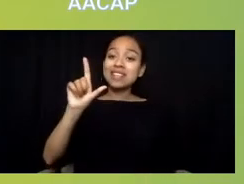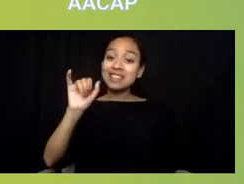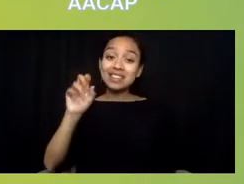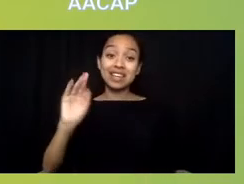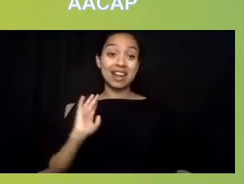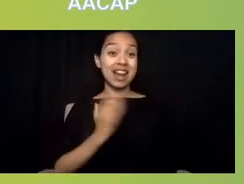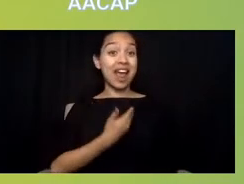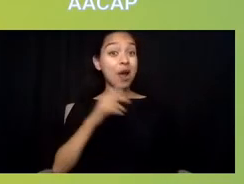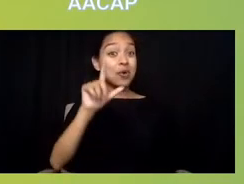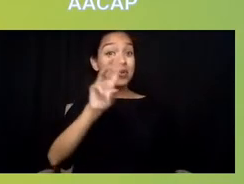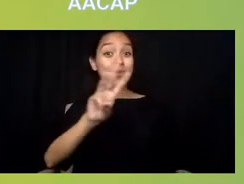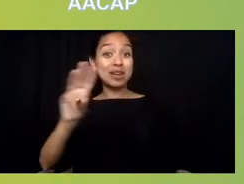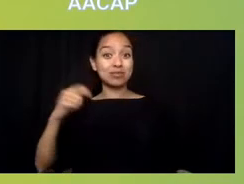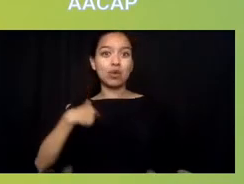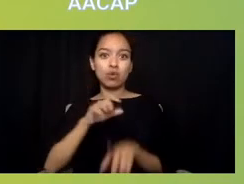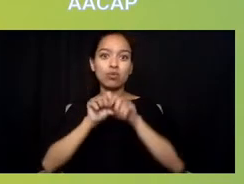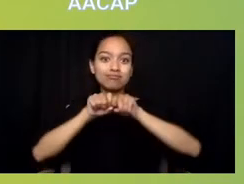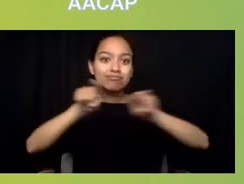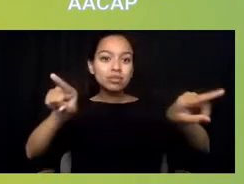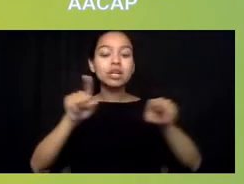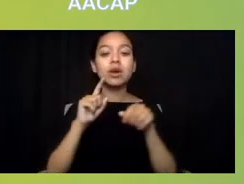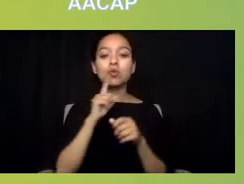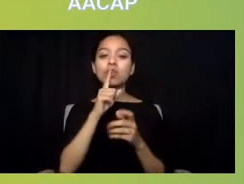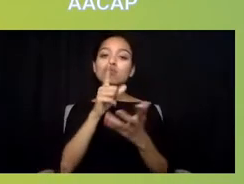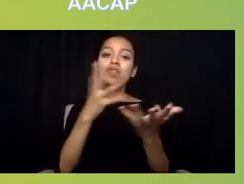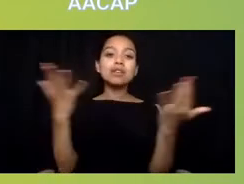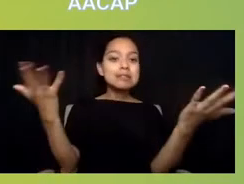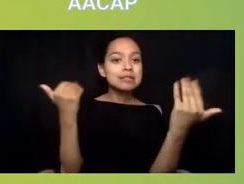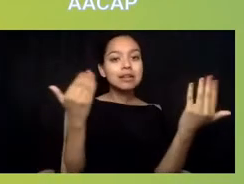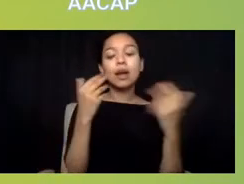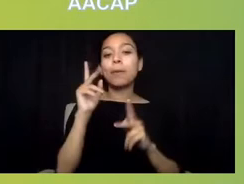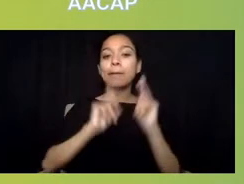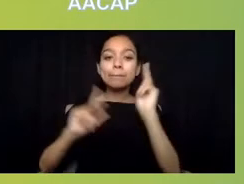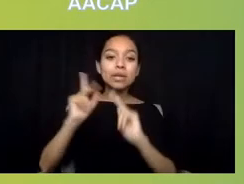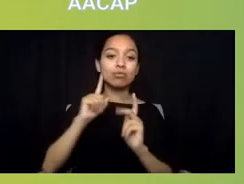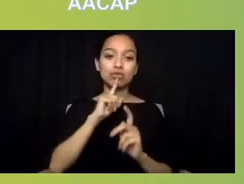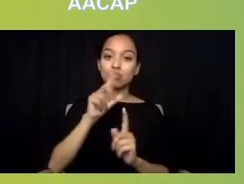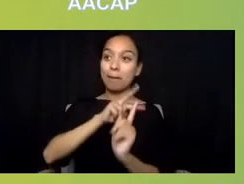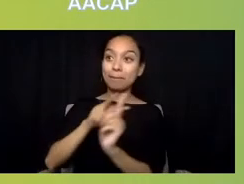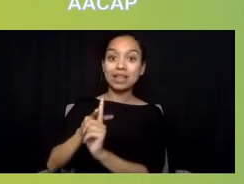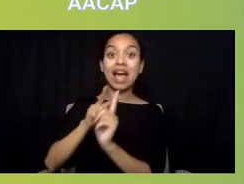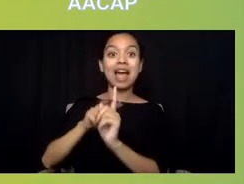because we'd really like to get as many people applying to serve the system as possible.